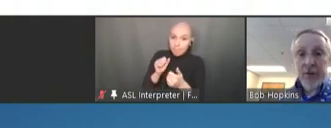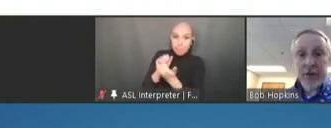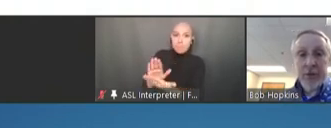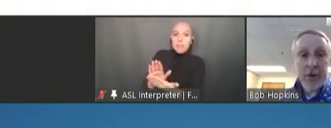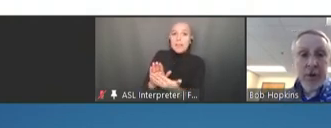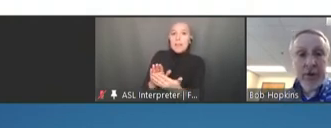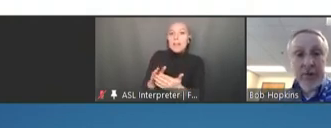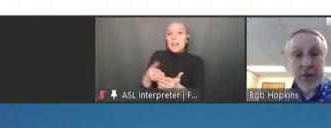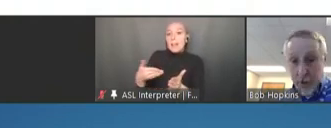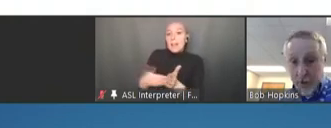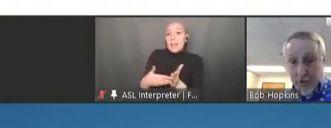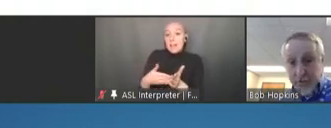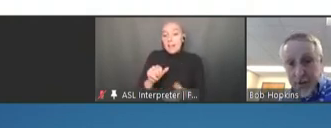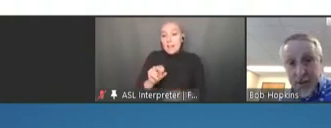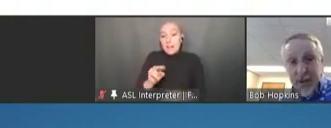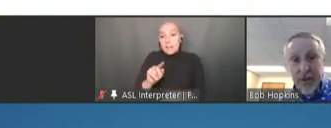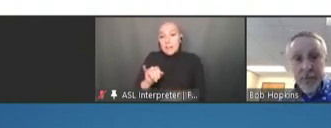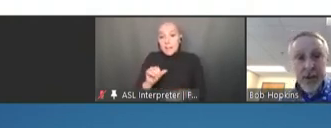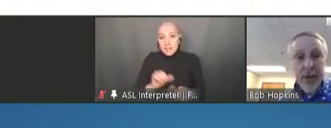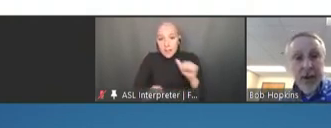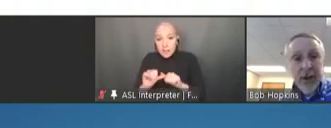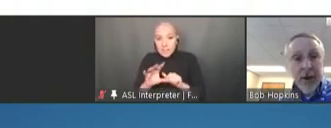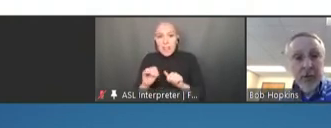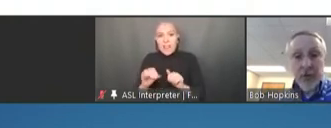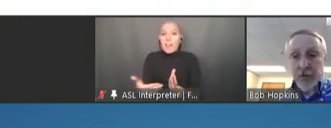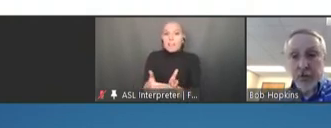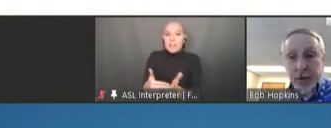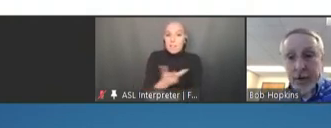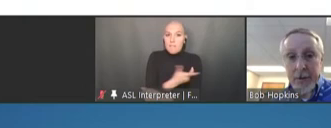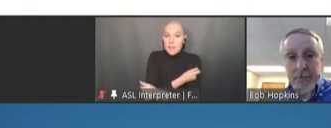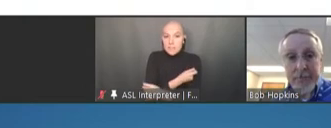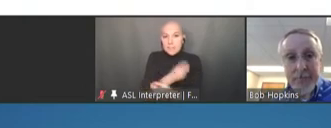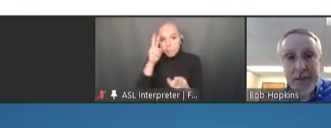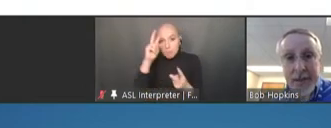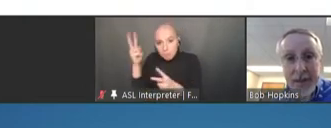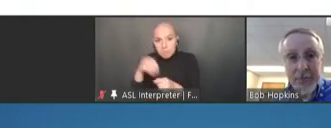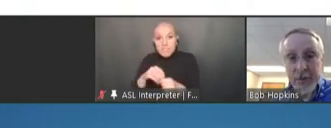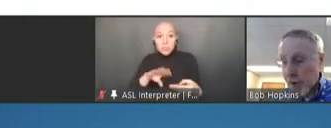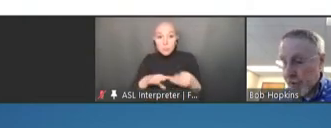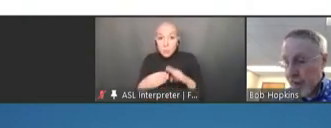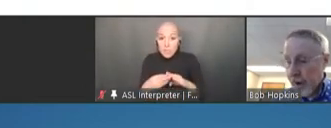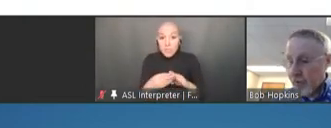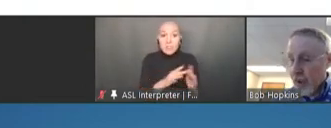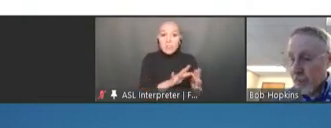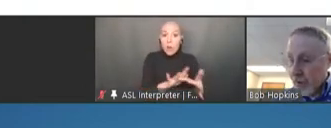in communities, in media, and on social media. And if you'll go to the final slide, please.